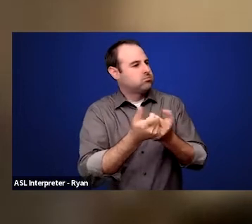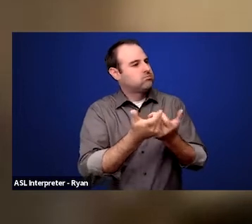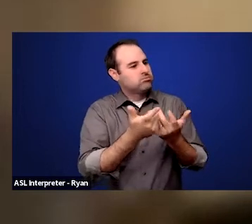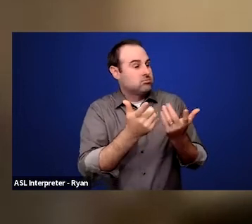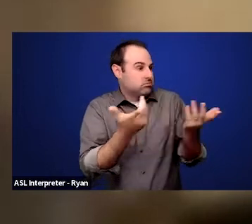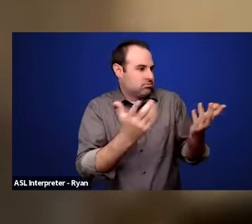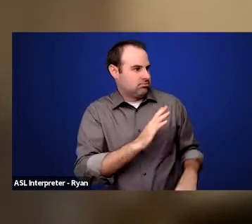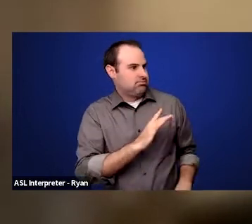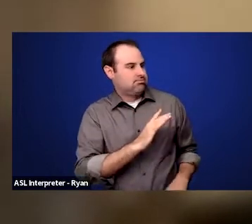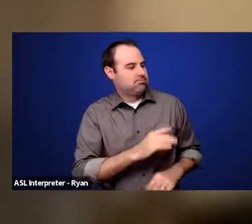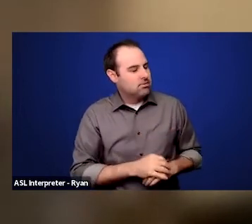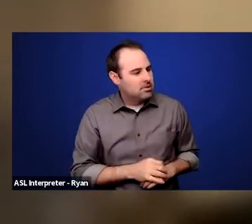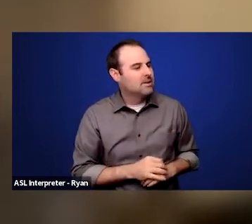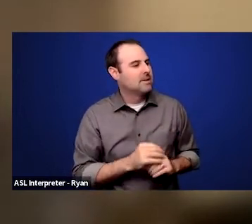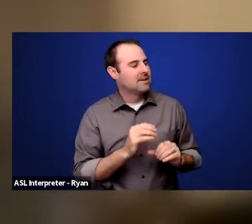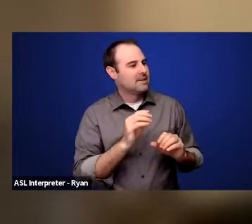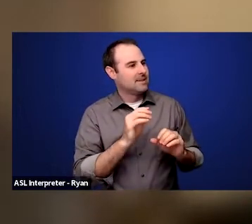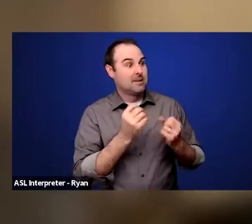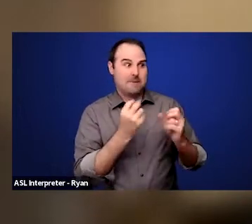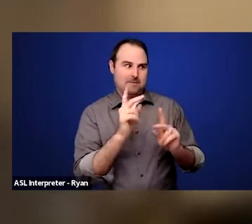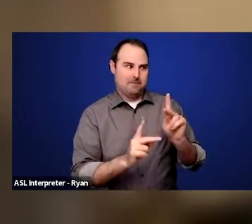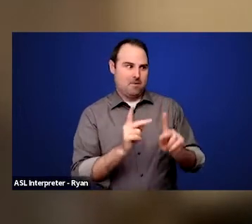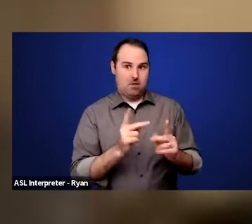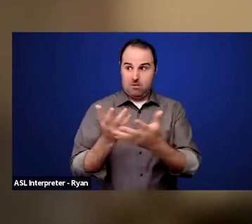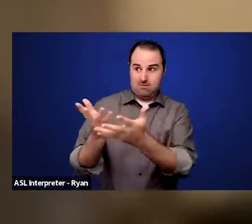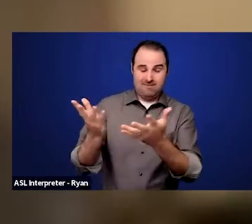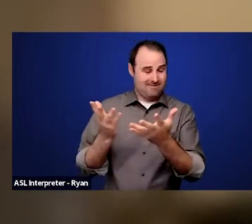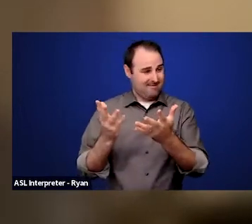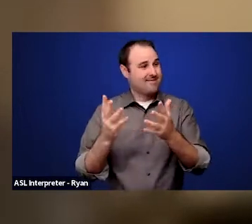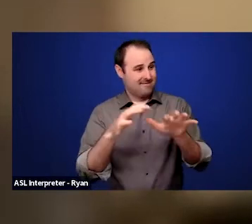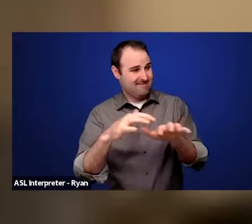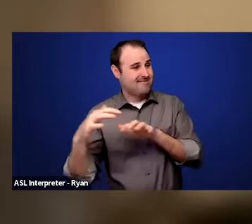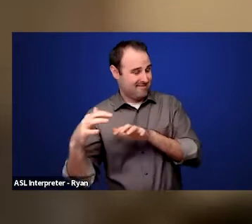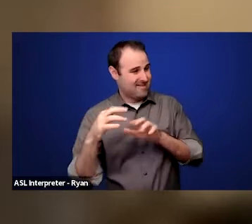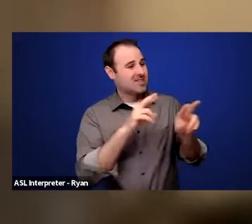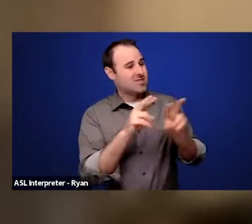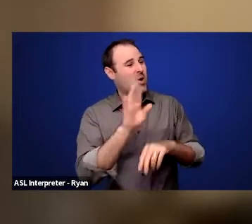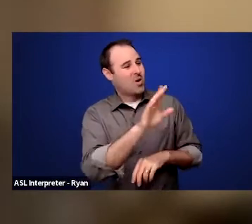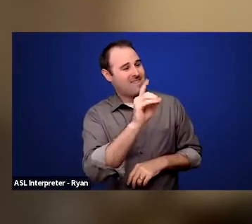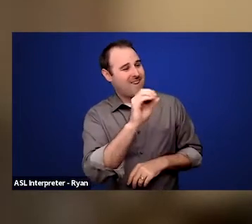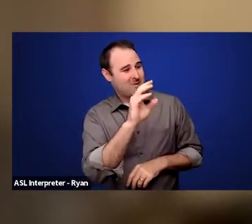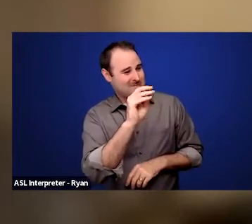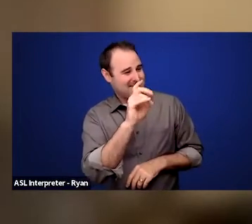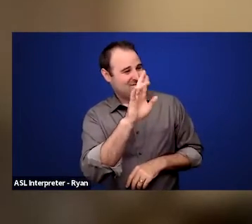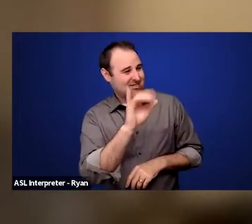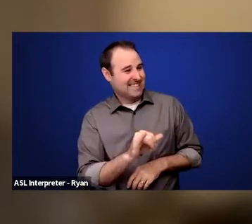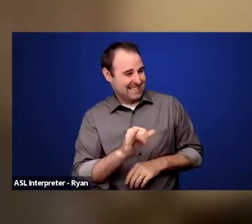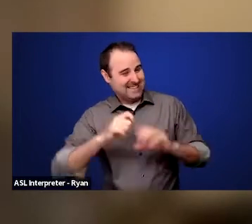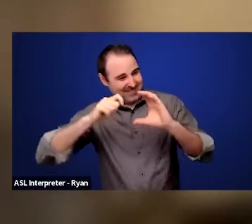have seen your Oscar nominated documentary film "Crip Camp". We had a watch party at AIR for it.